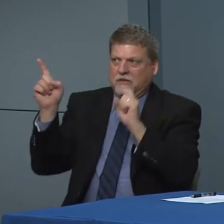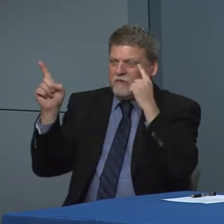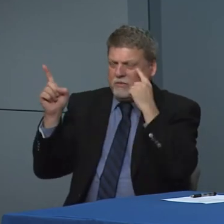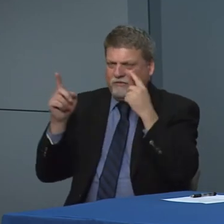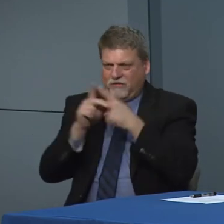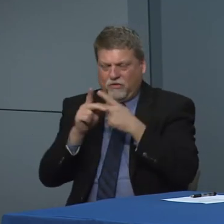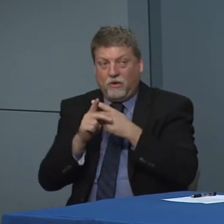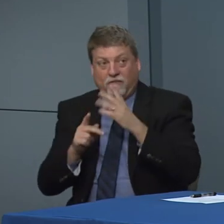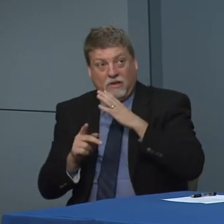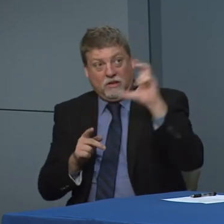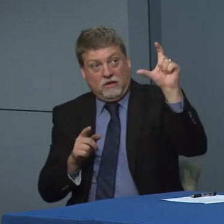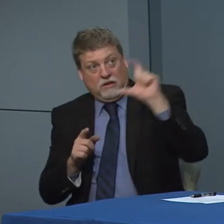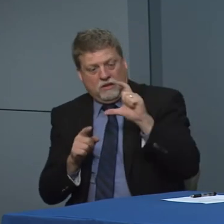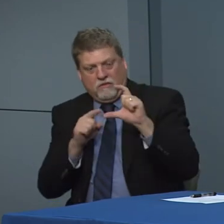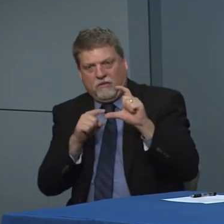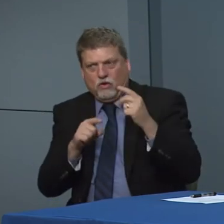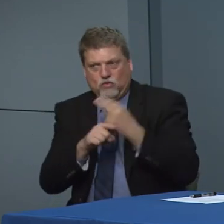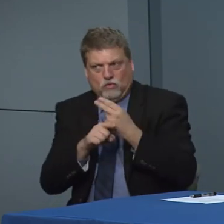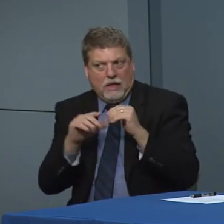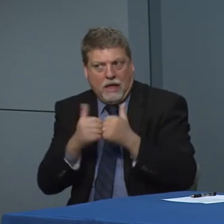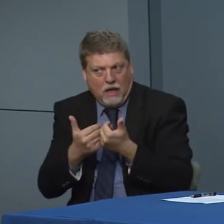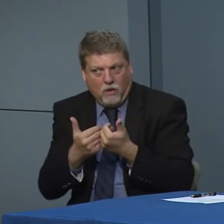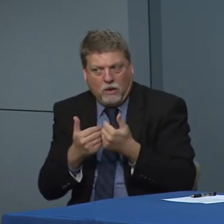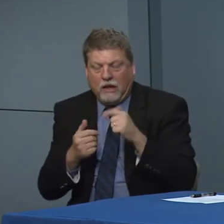understanding what are the parameters of those dollars.